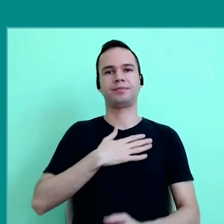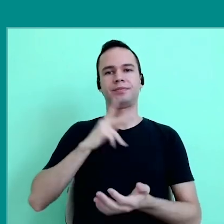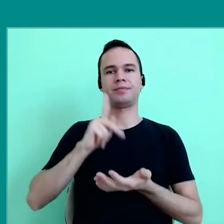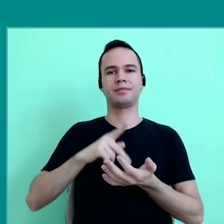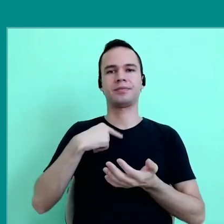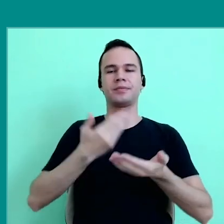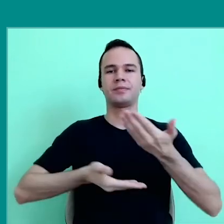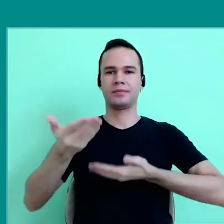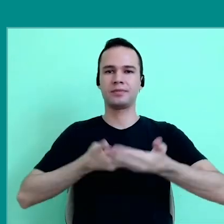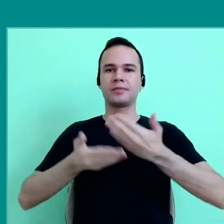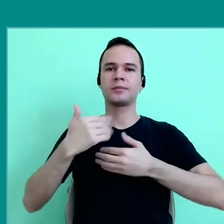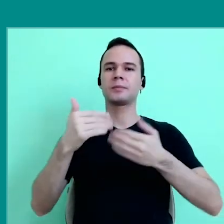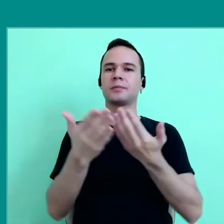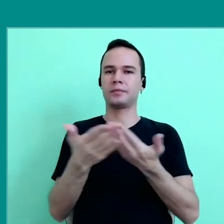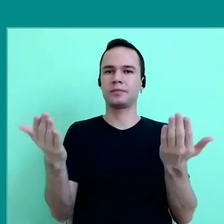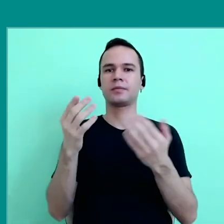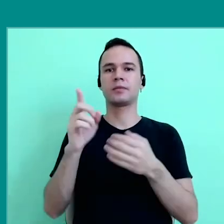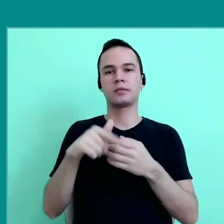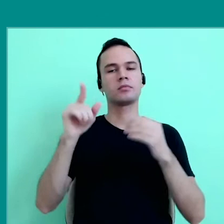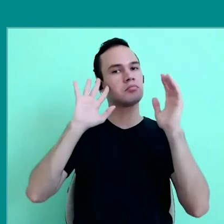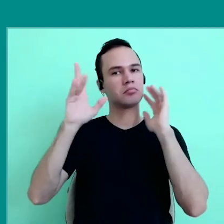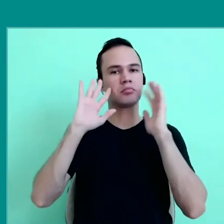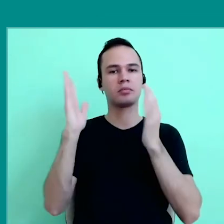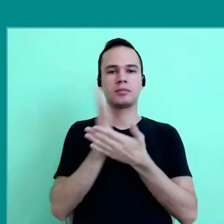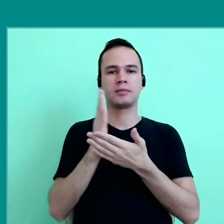be able to share this space with you for some reflections.